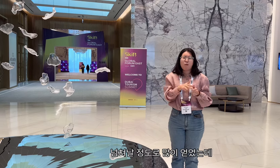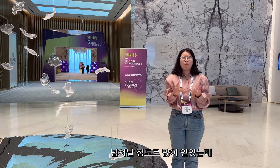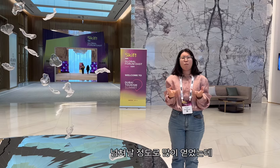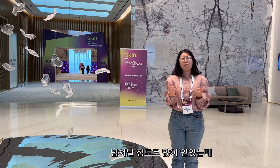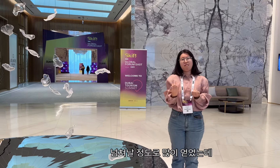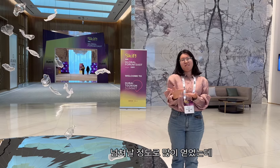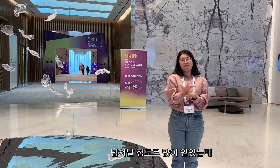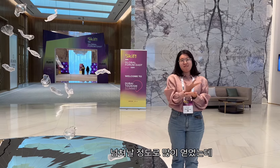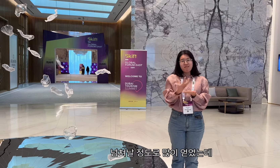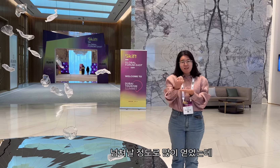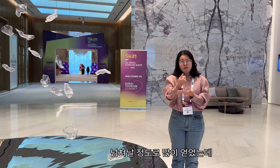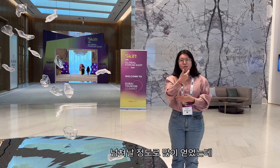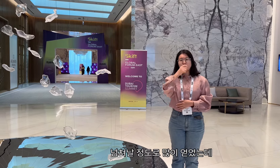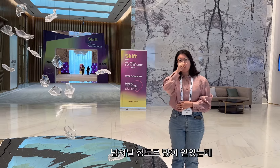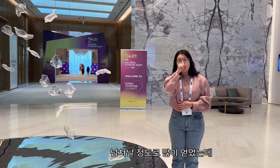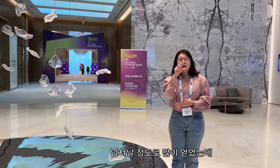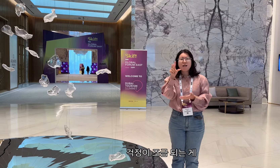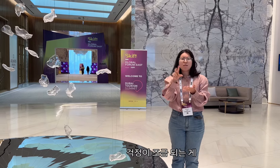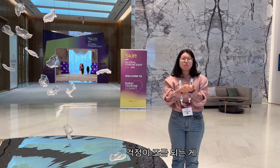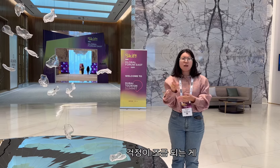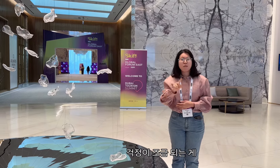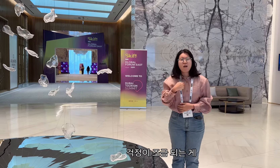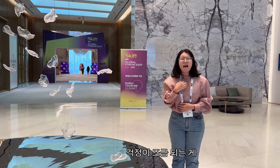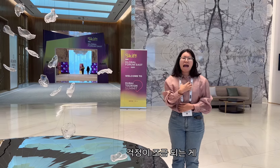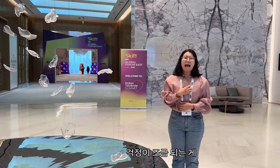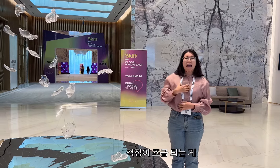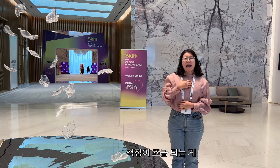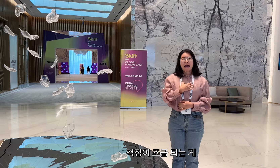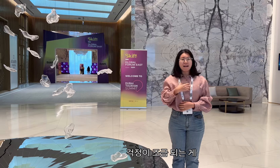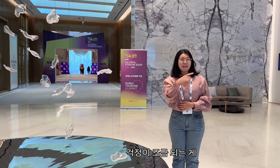help but gain so much information that it would be a waste for me to know on my own.